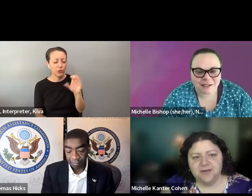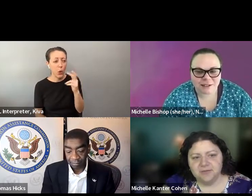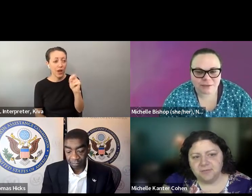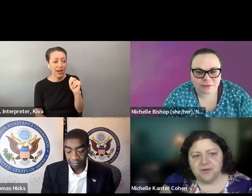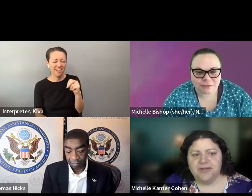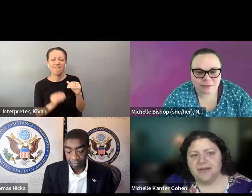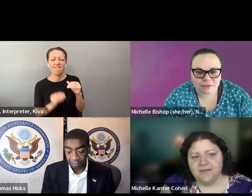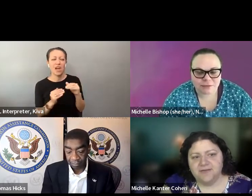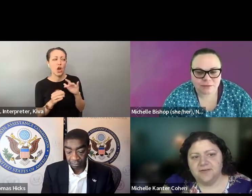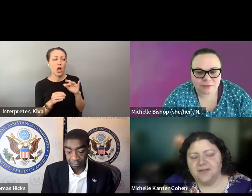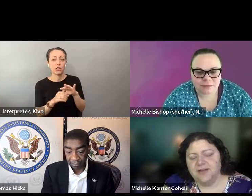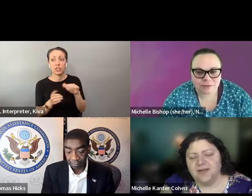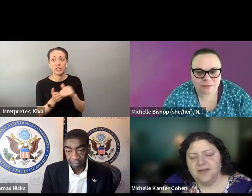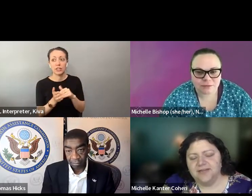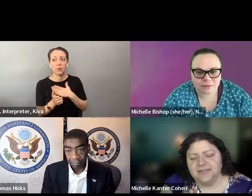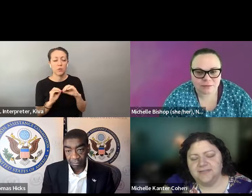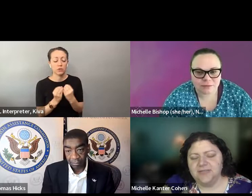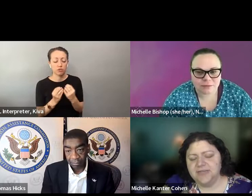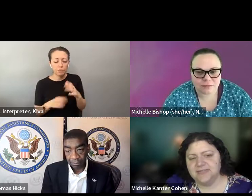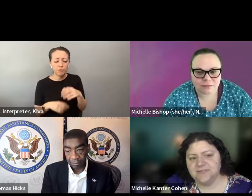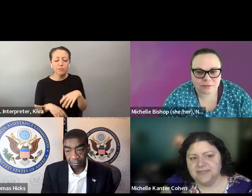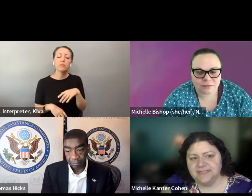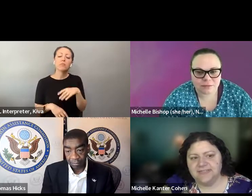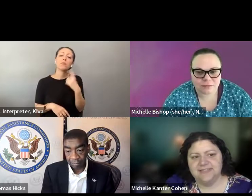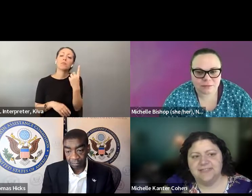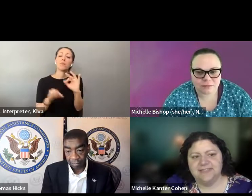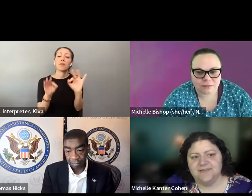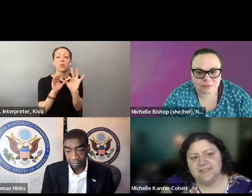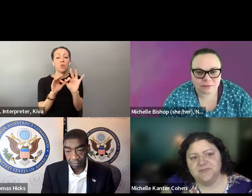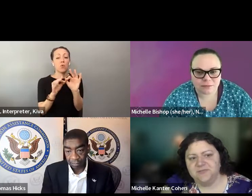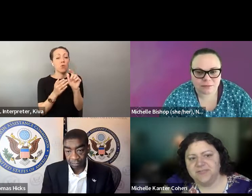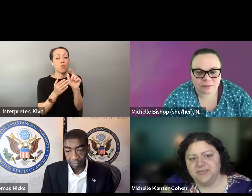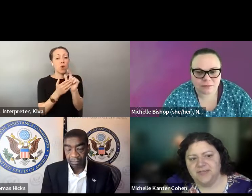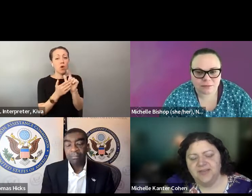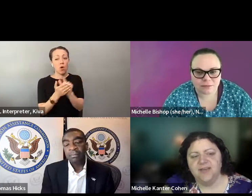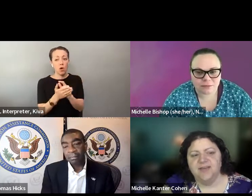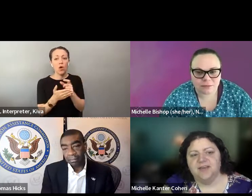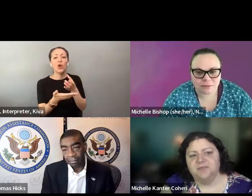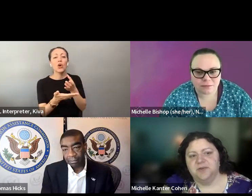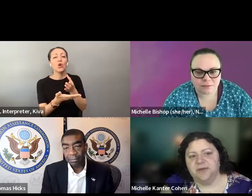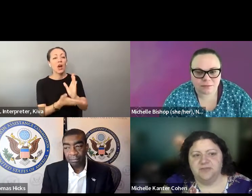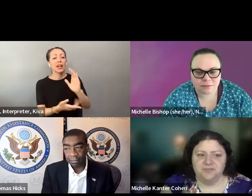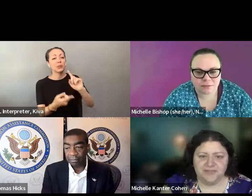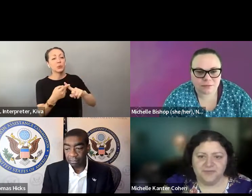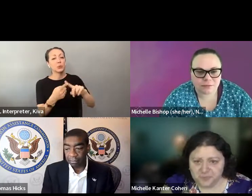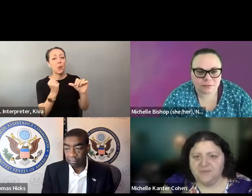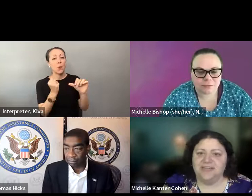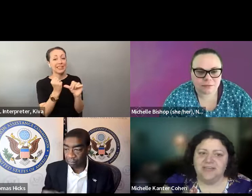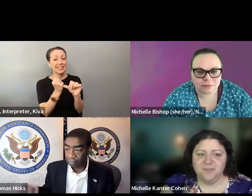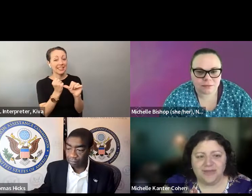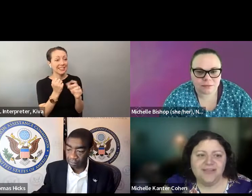Oh, I'm just like this is Michelle Can't recollect it for election center. Cohen for election center. one other important federal law and accessibility is the right to assistance. One other important federal law on accessibility is the